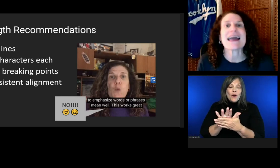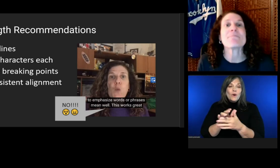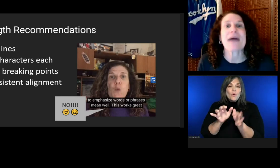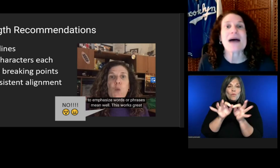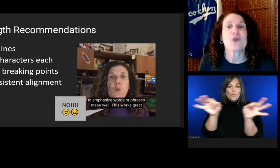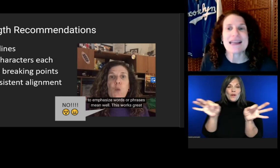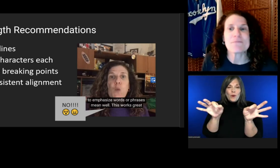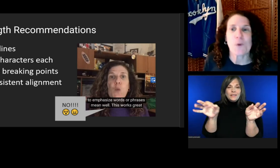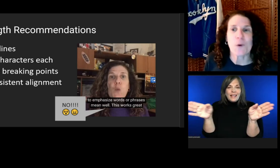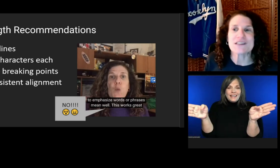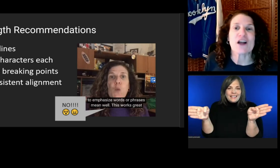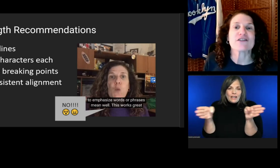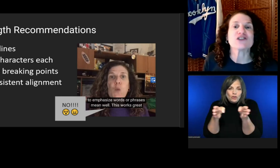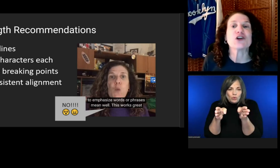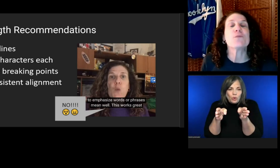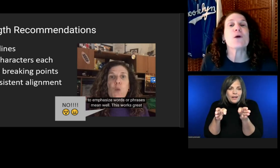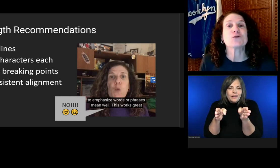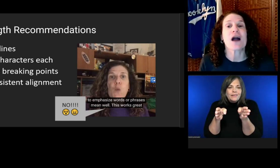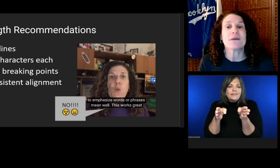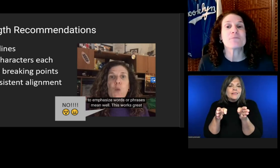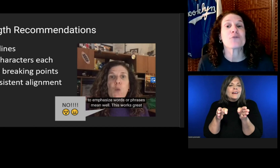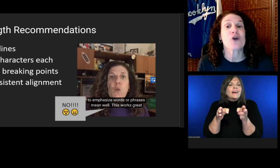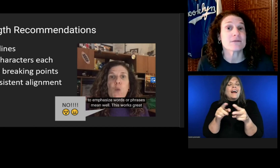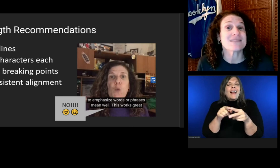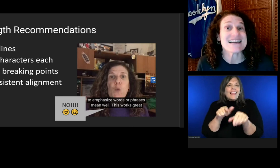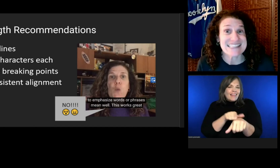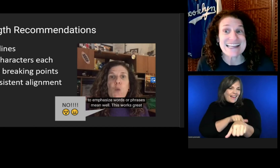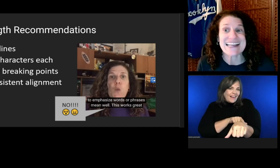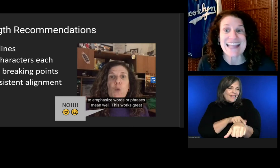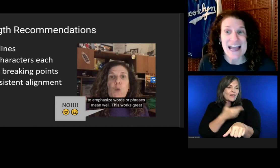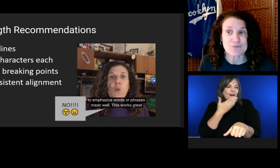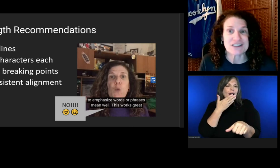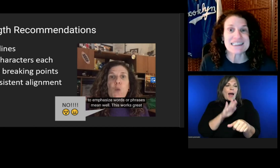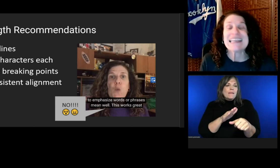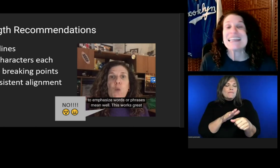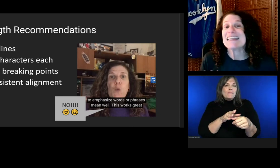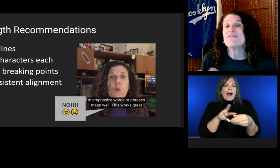Those are the two most common problems I see in captions.